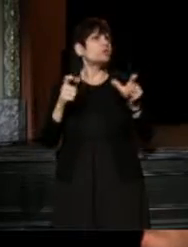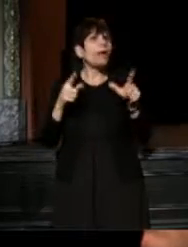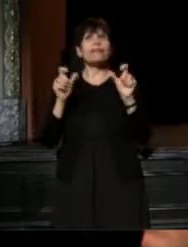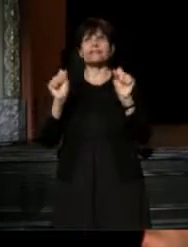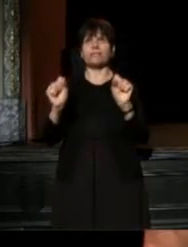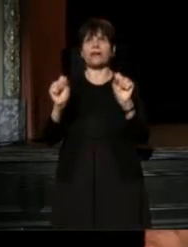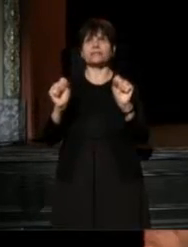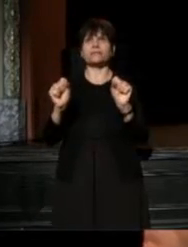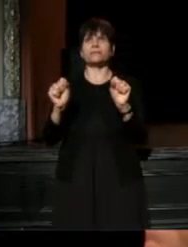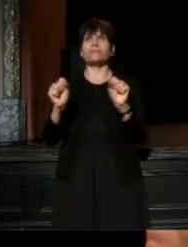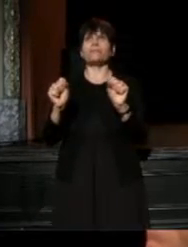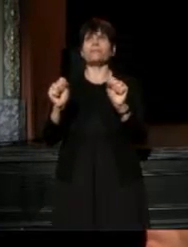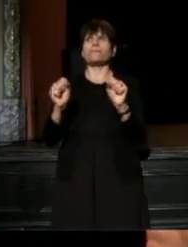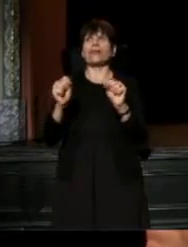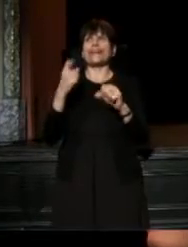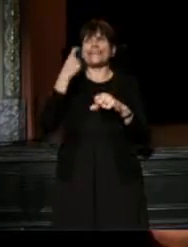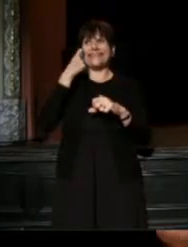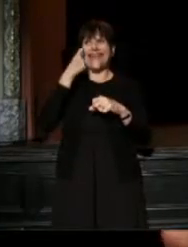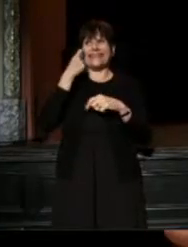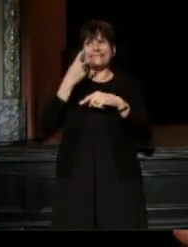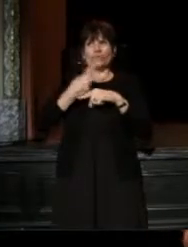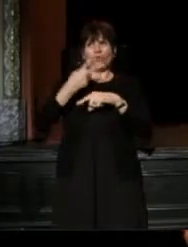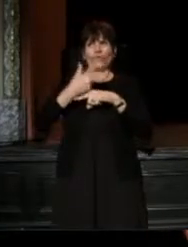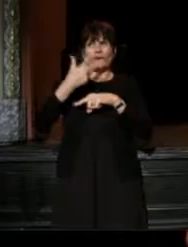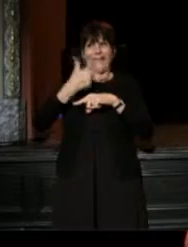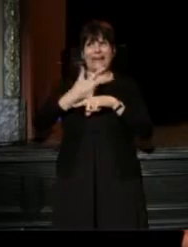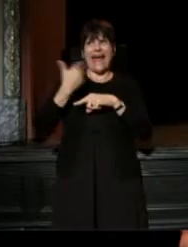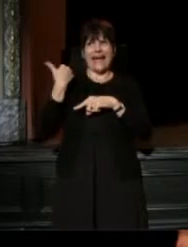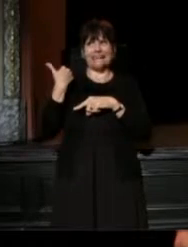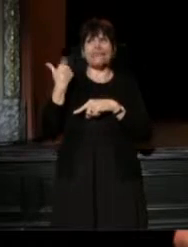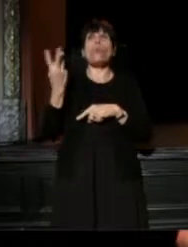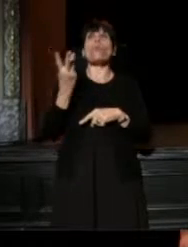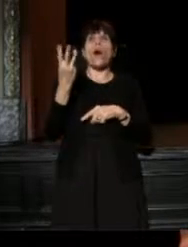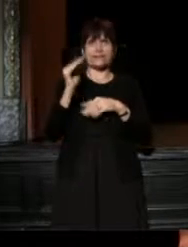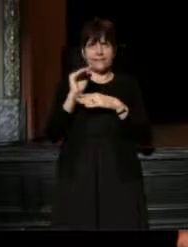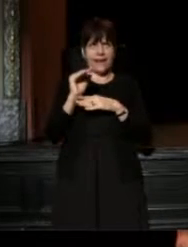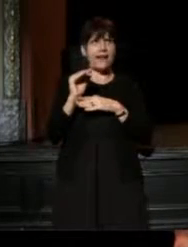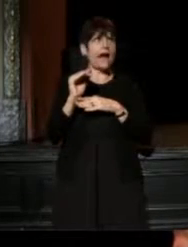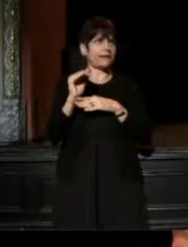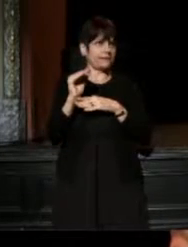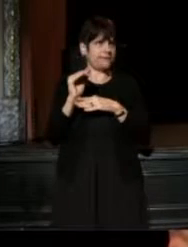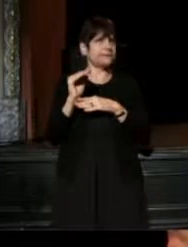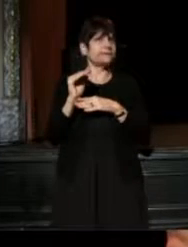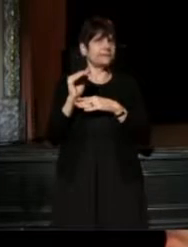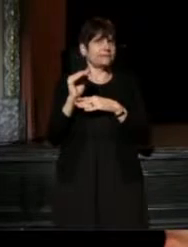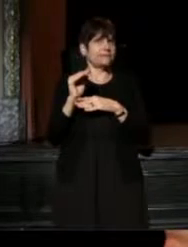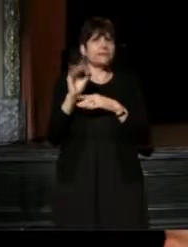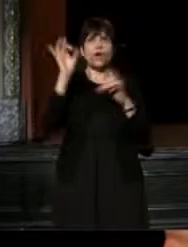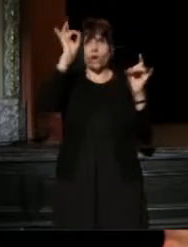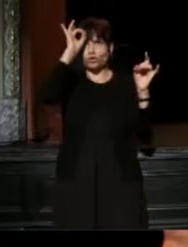So I'll use the last several days as an example, you know. Wednesday night, there was an atrocious massacre